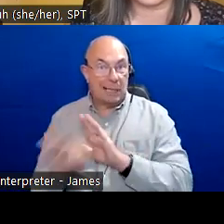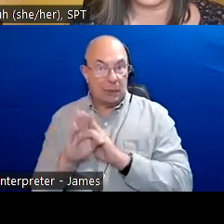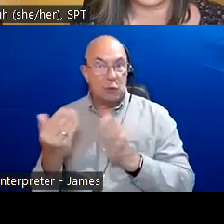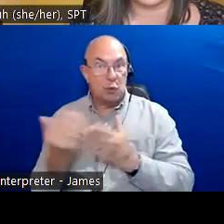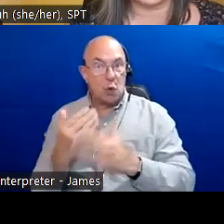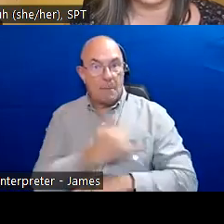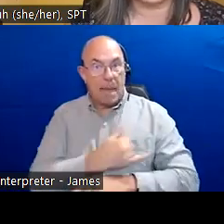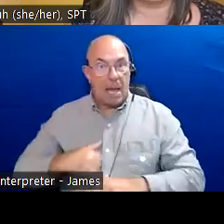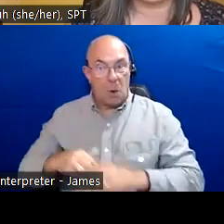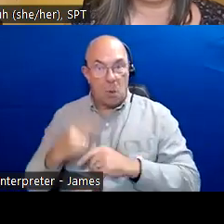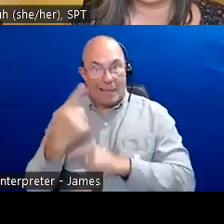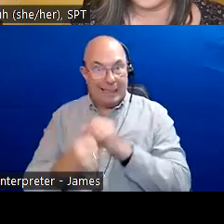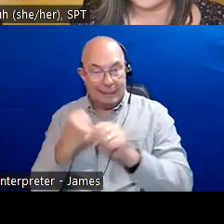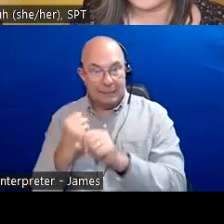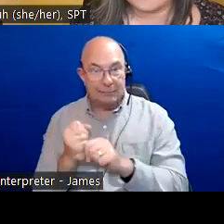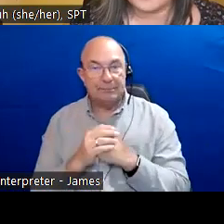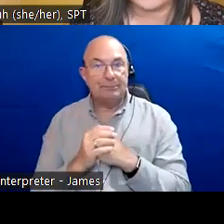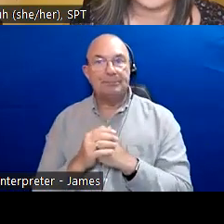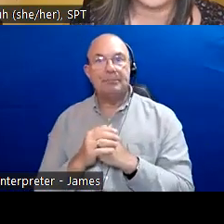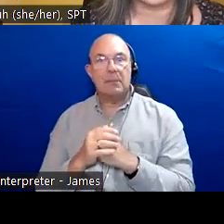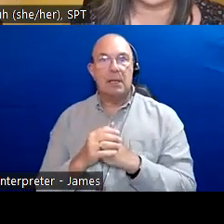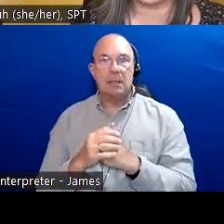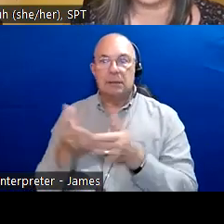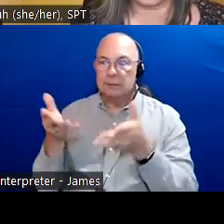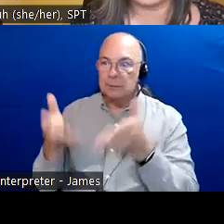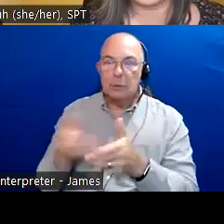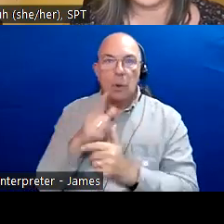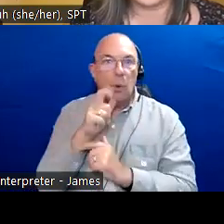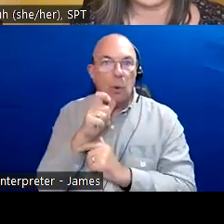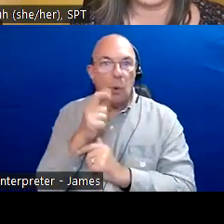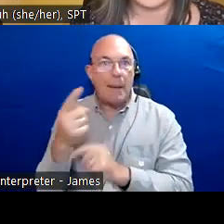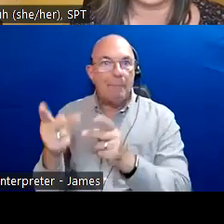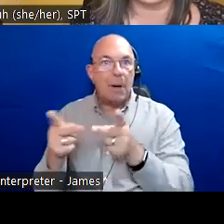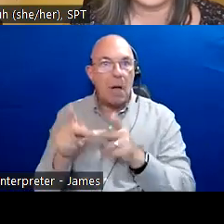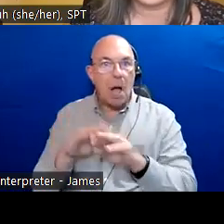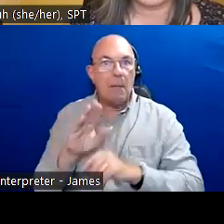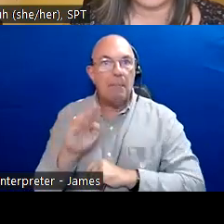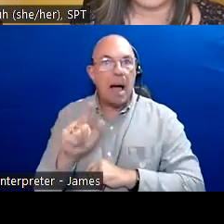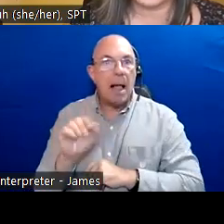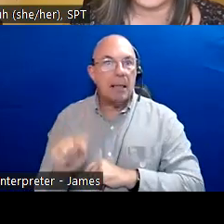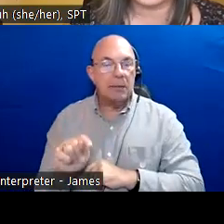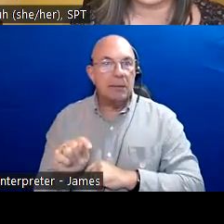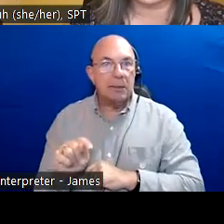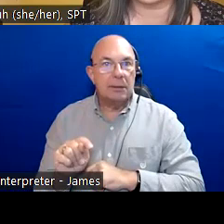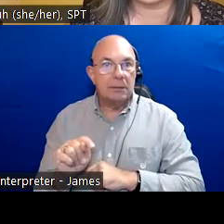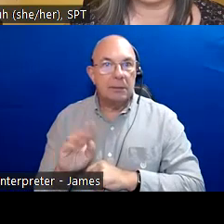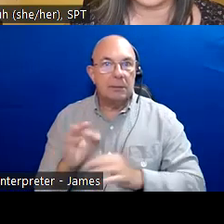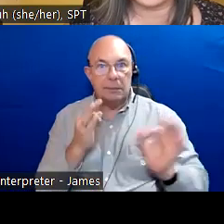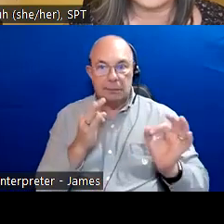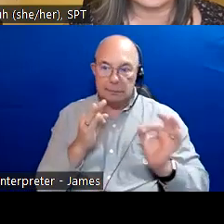If you are having any issues feel free to send a message to any of our SPT staff in